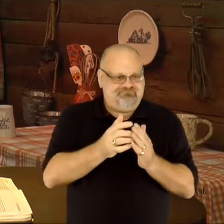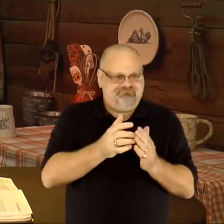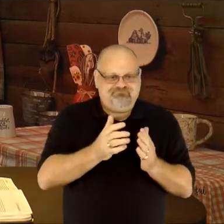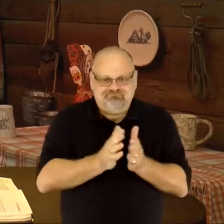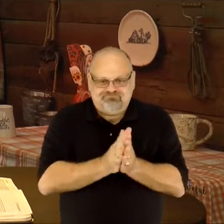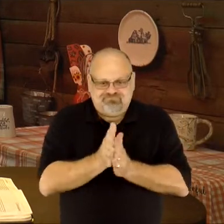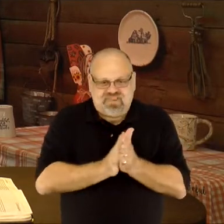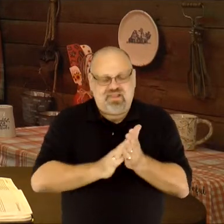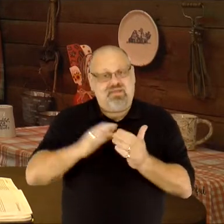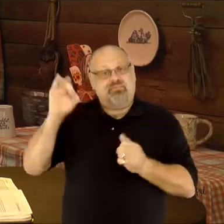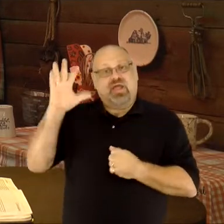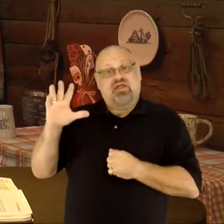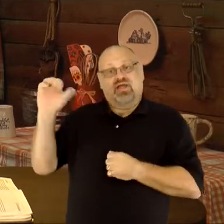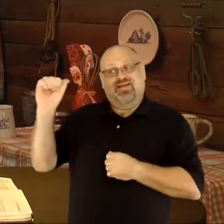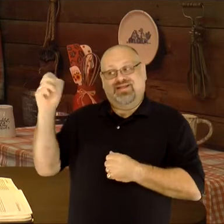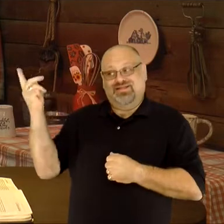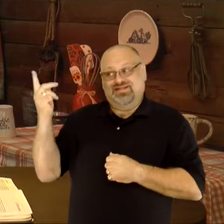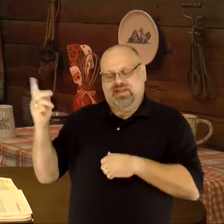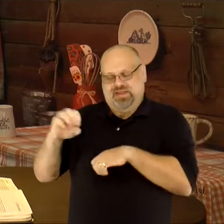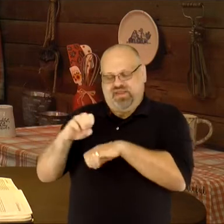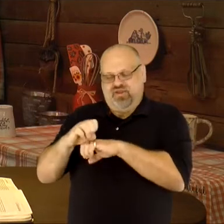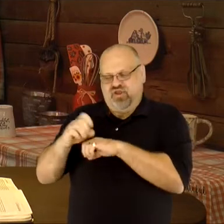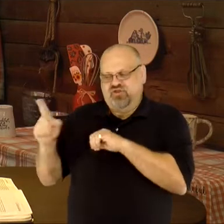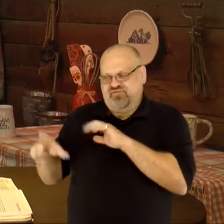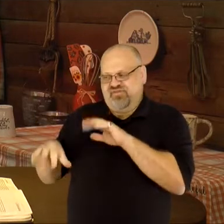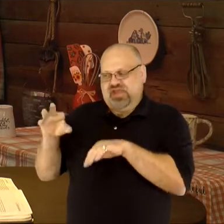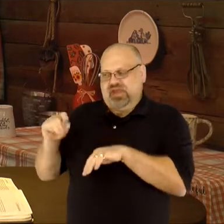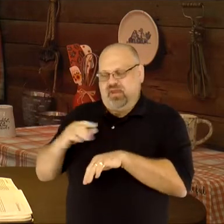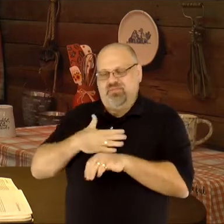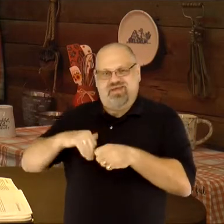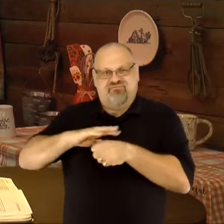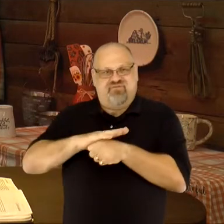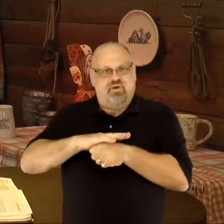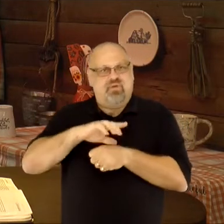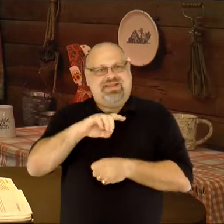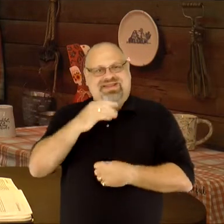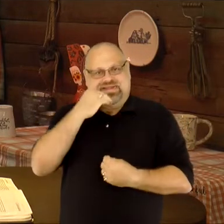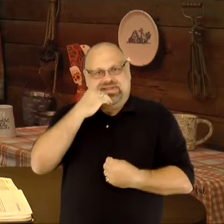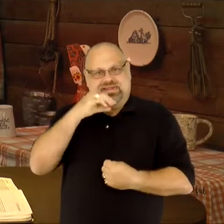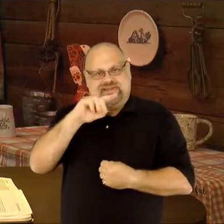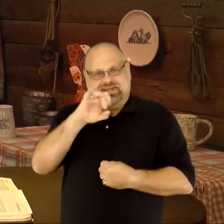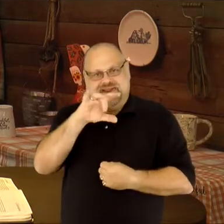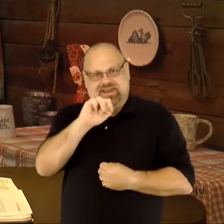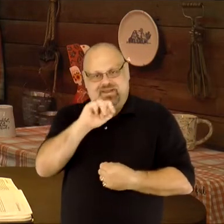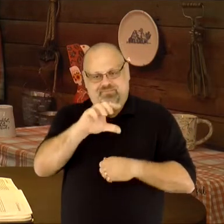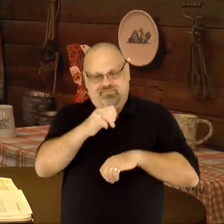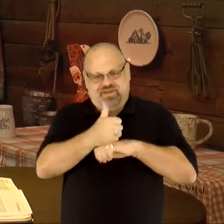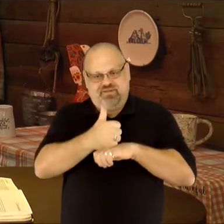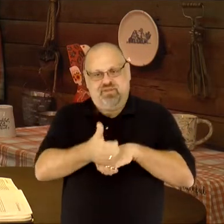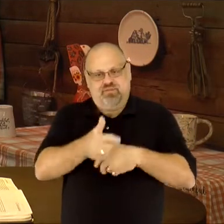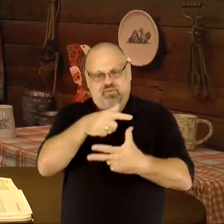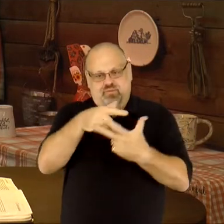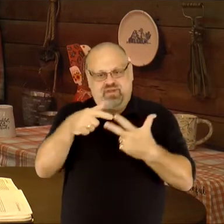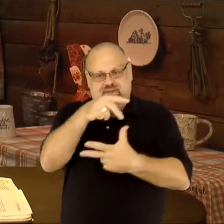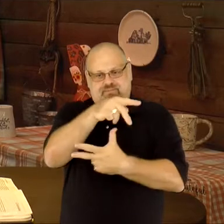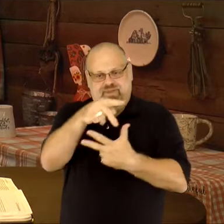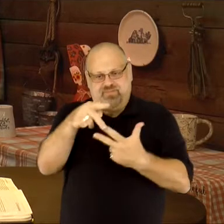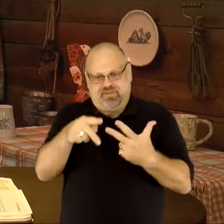and I were engaged, she discovered that my entire diet was based on the three P's: pizza, pop,